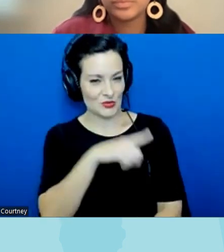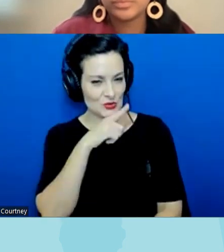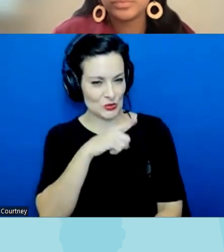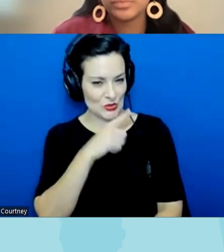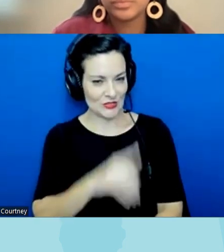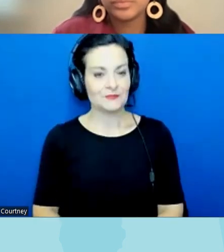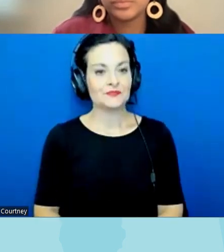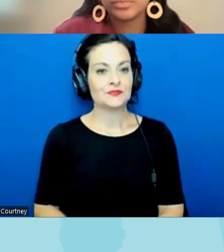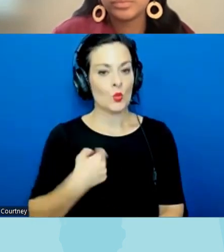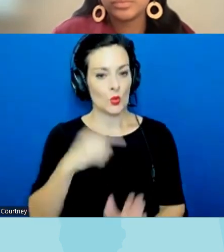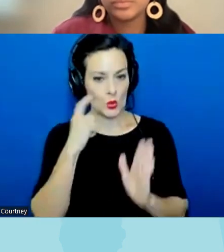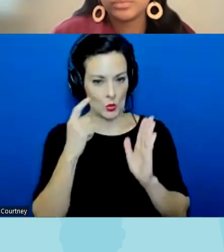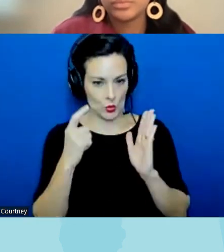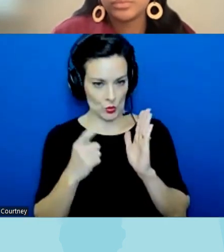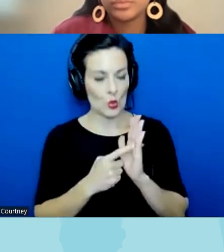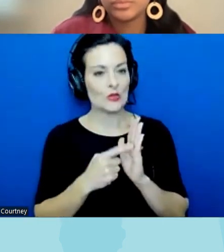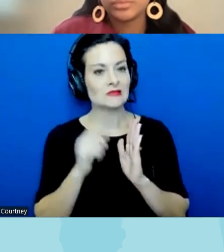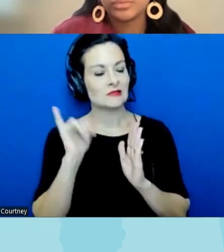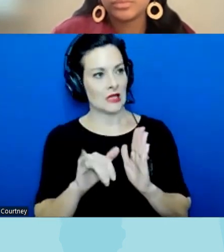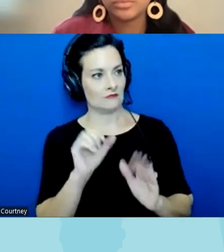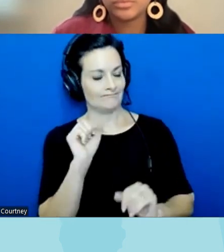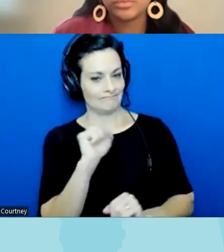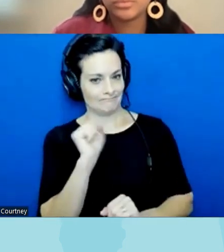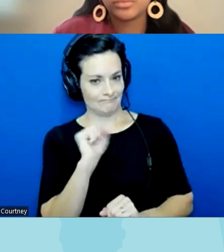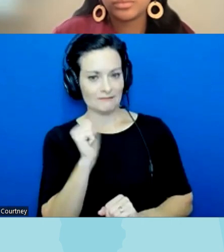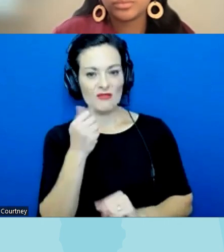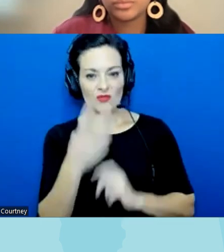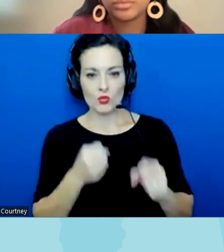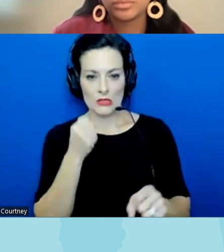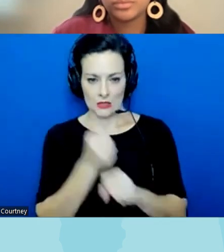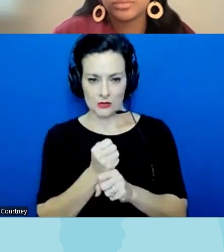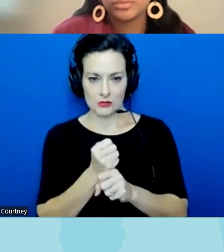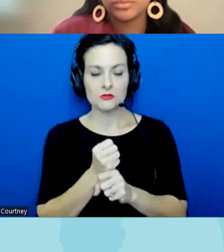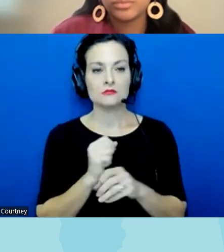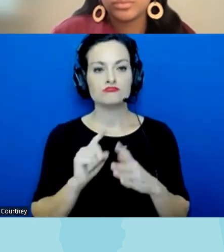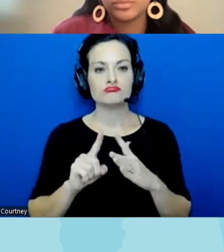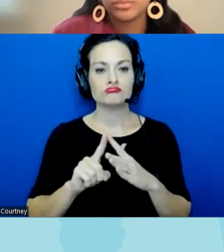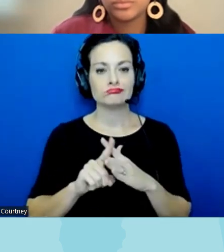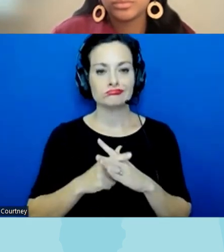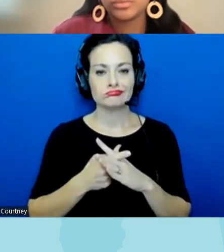have seen a fair number of these efforts in in the last few years beginning um with the